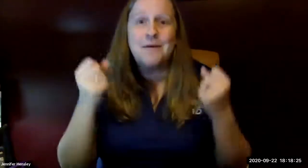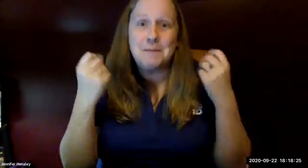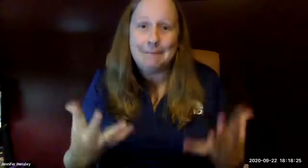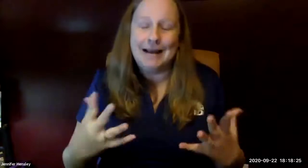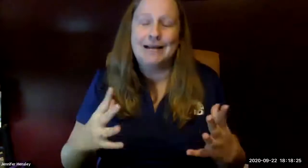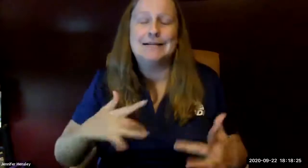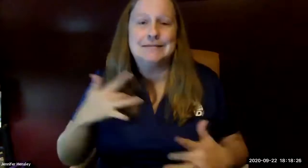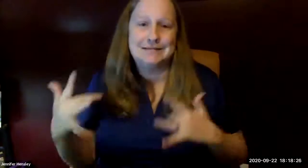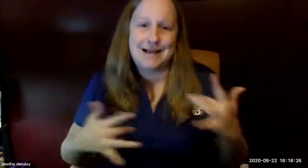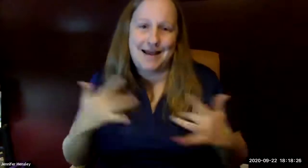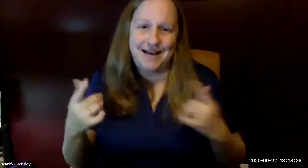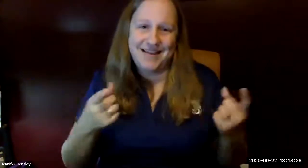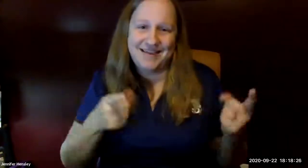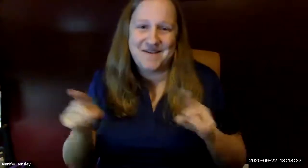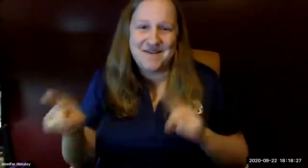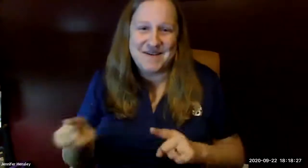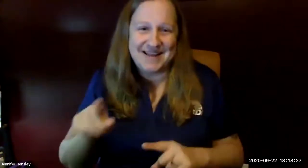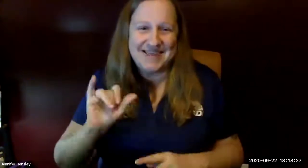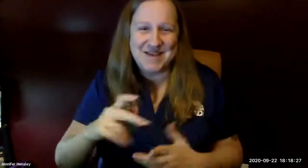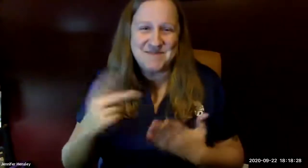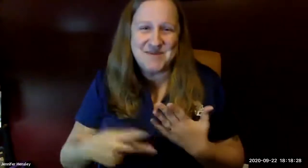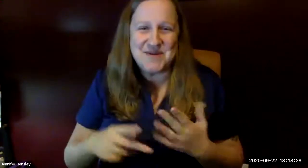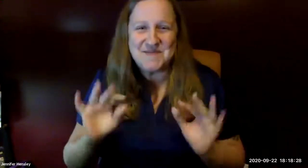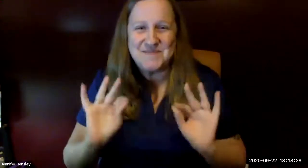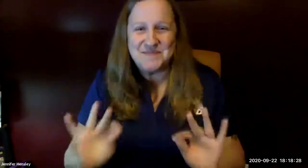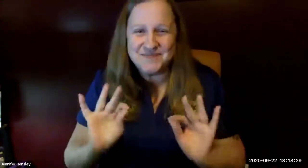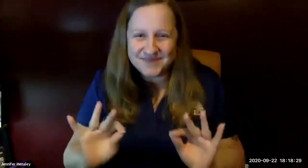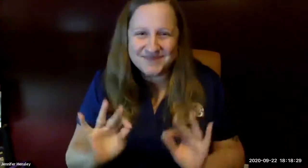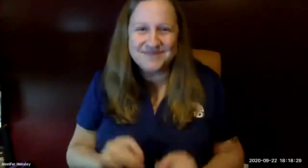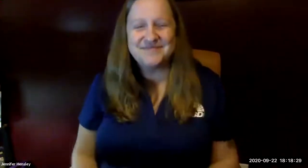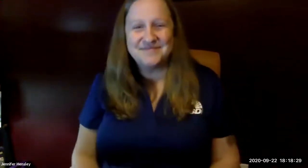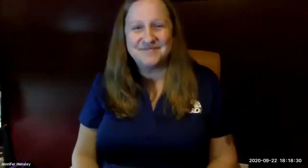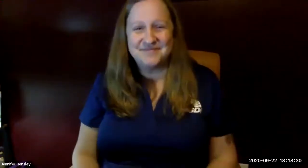the deaf mentor program